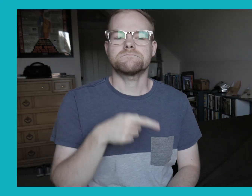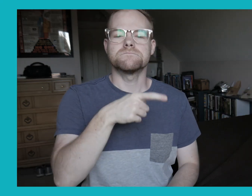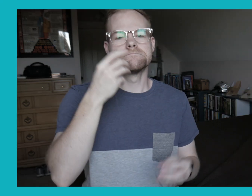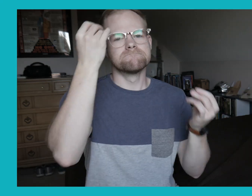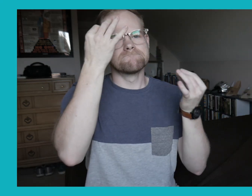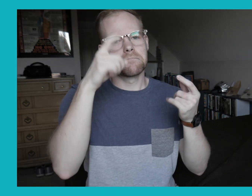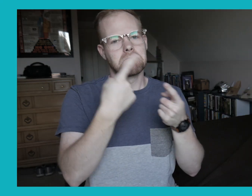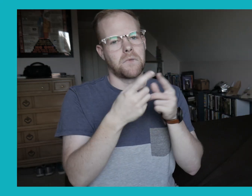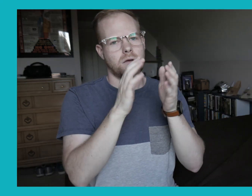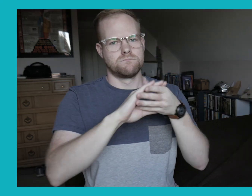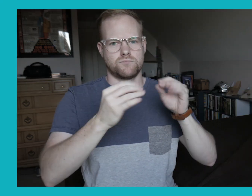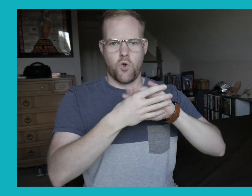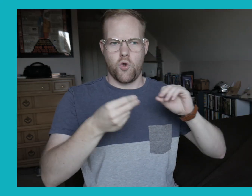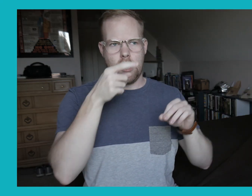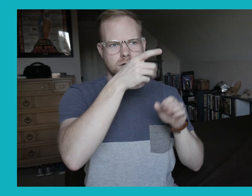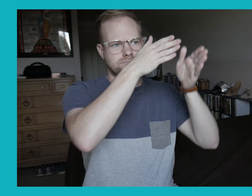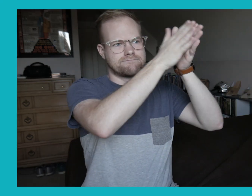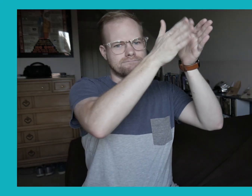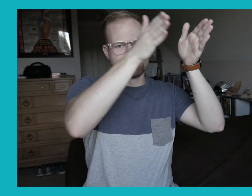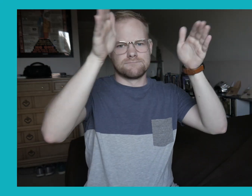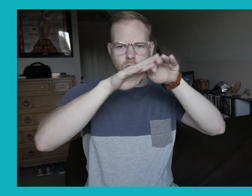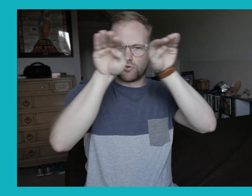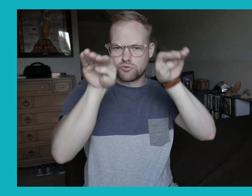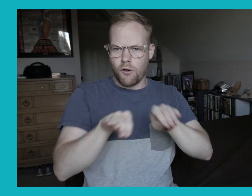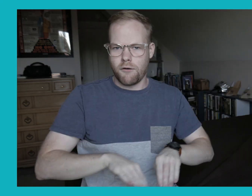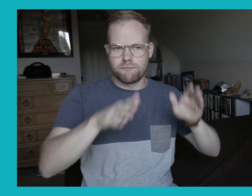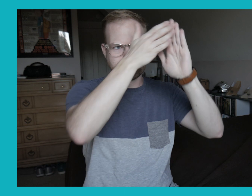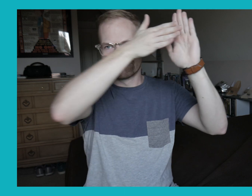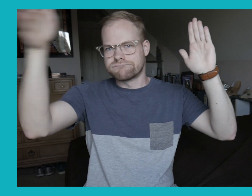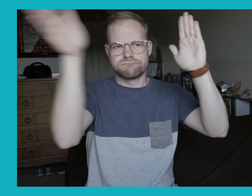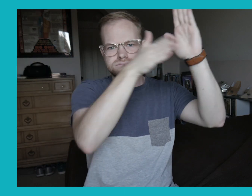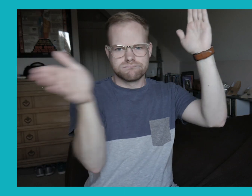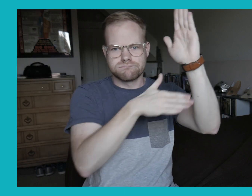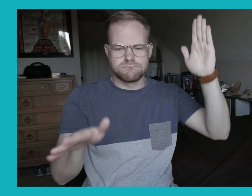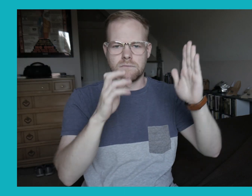“She thinks about the stories stacked across the shelves,